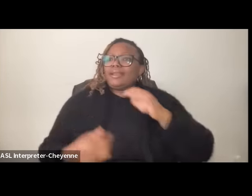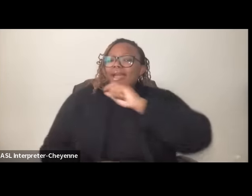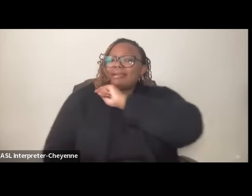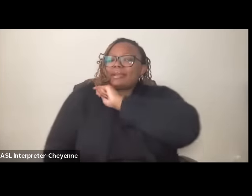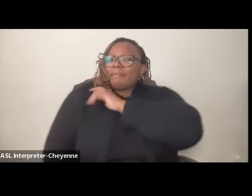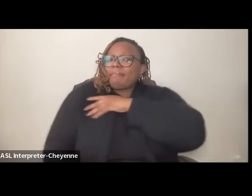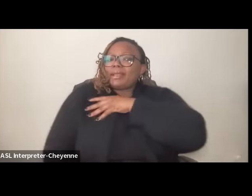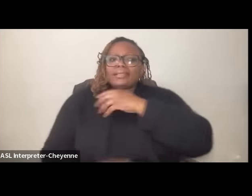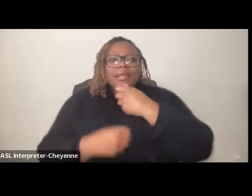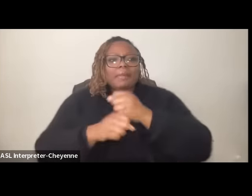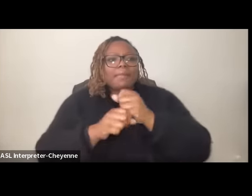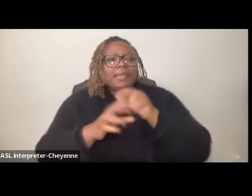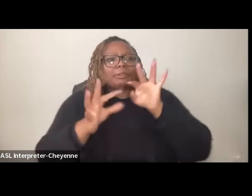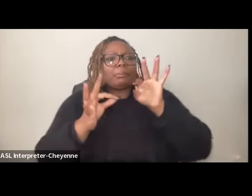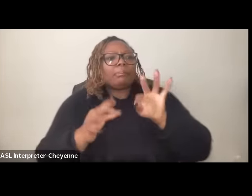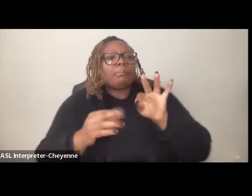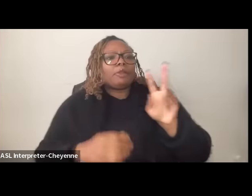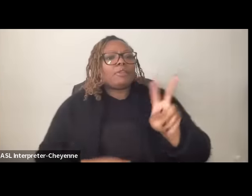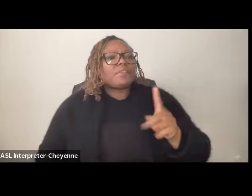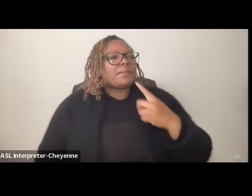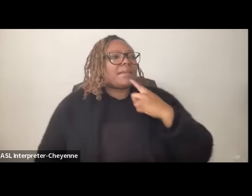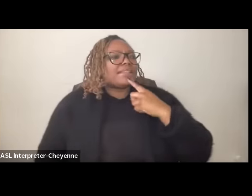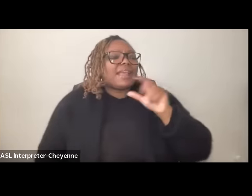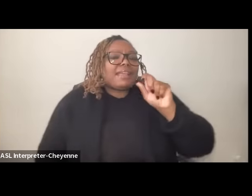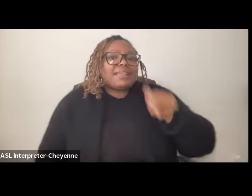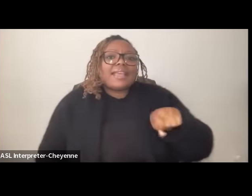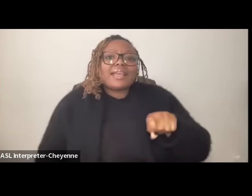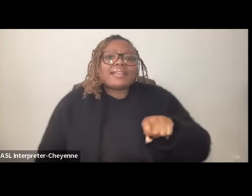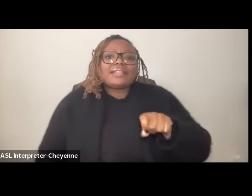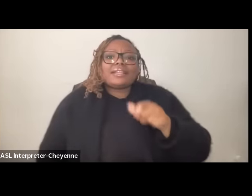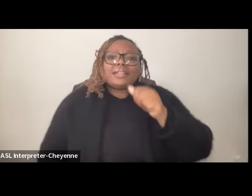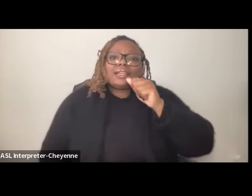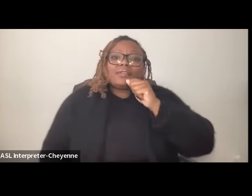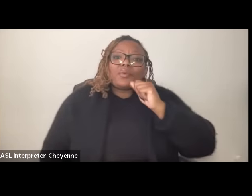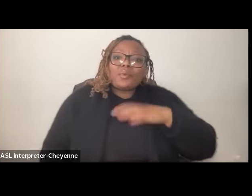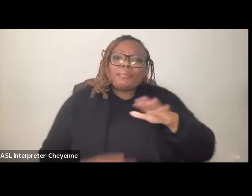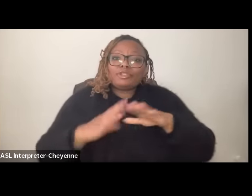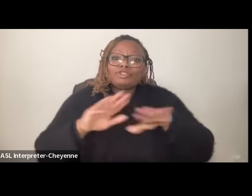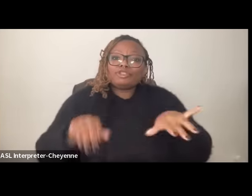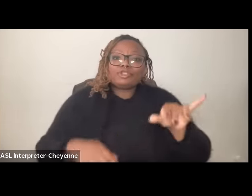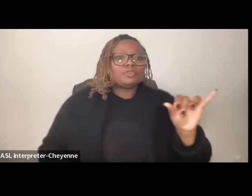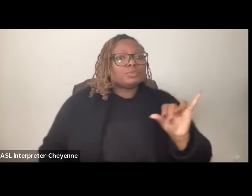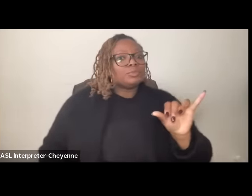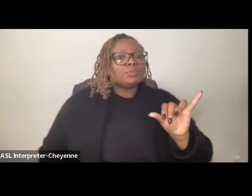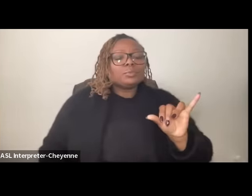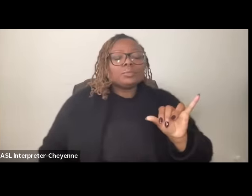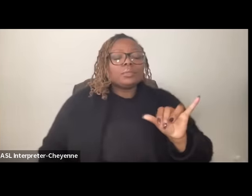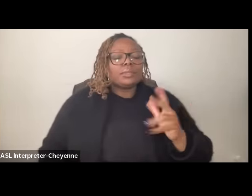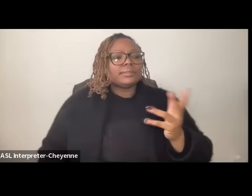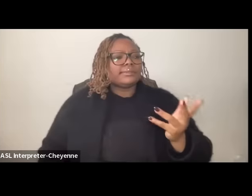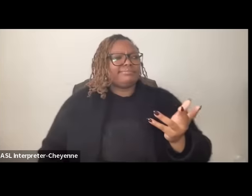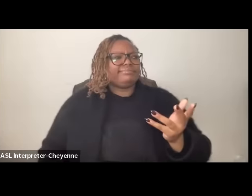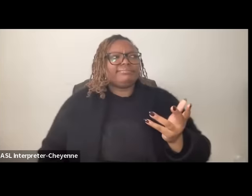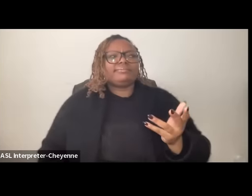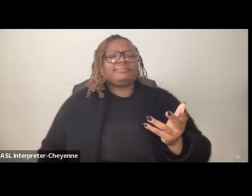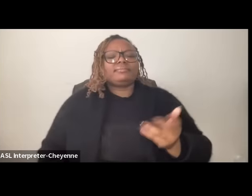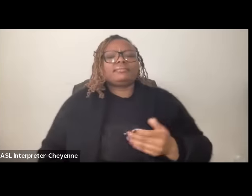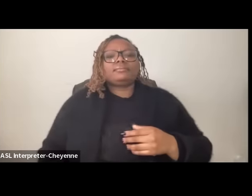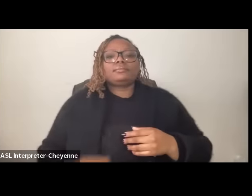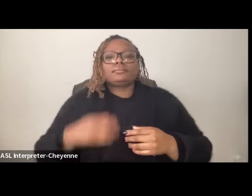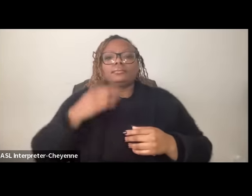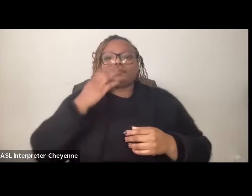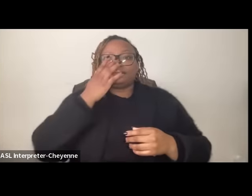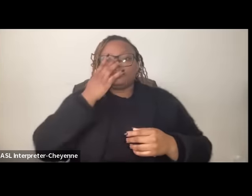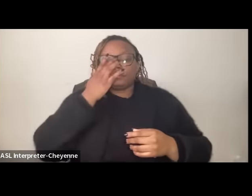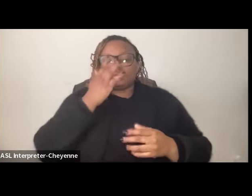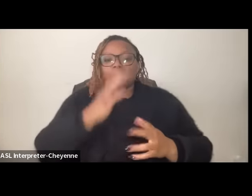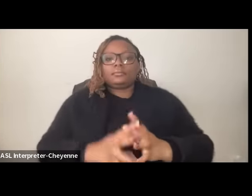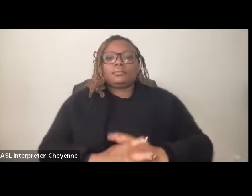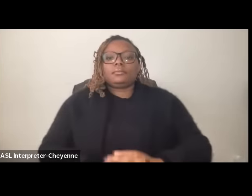them perfect victims by saying yes even women and children as well and um so it's really important